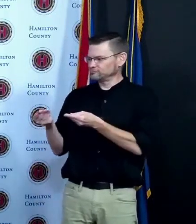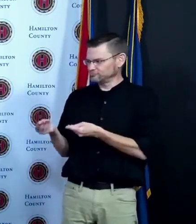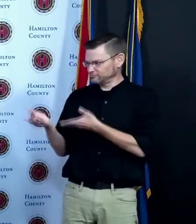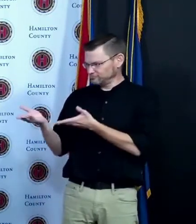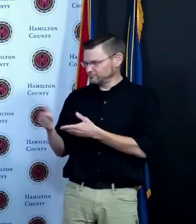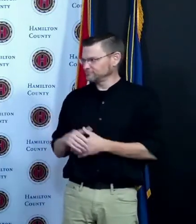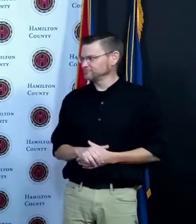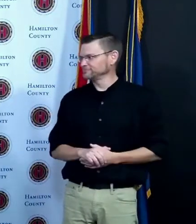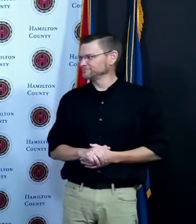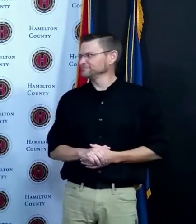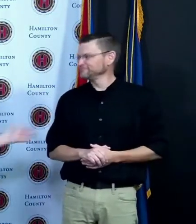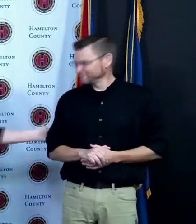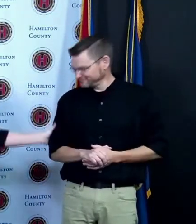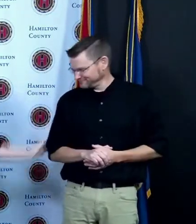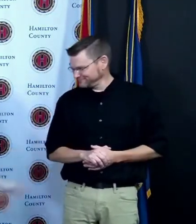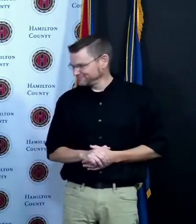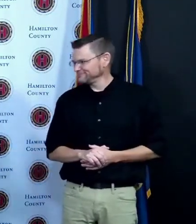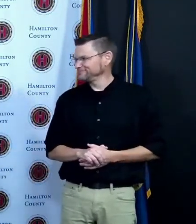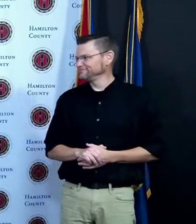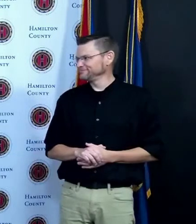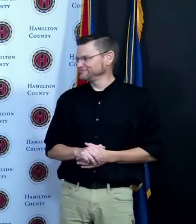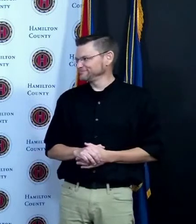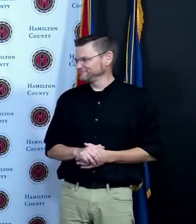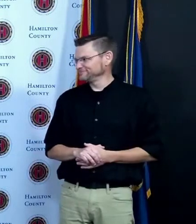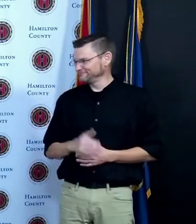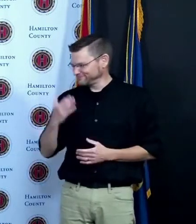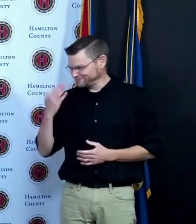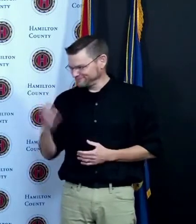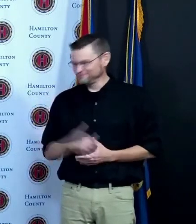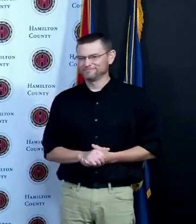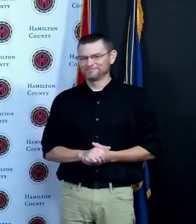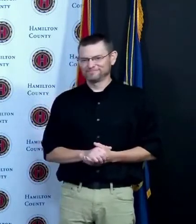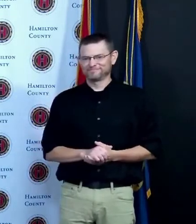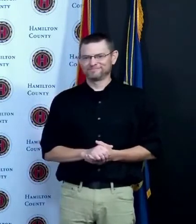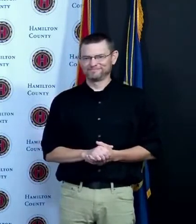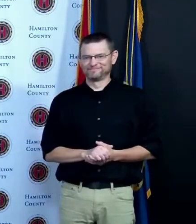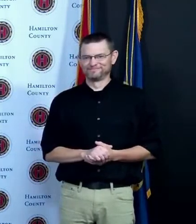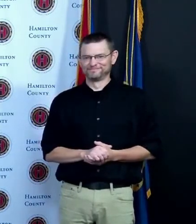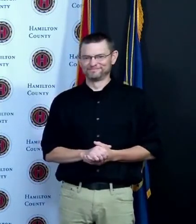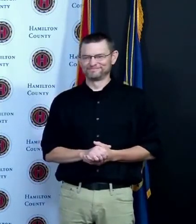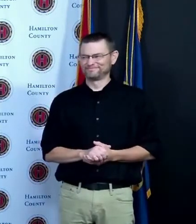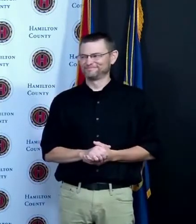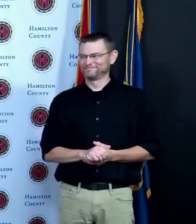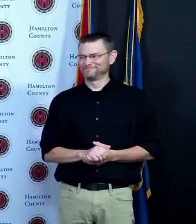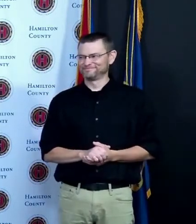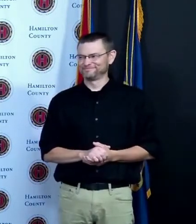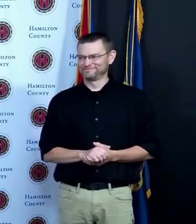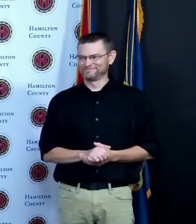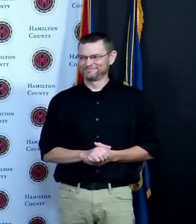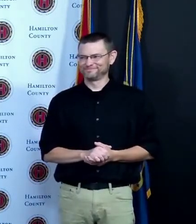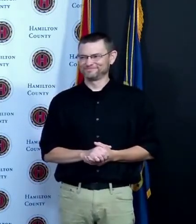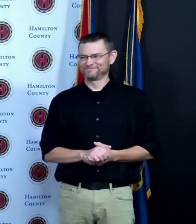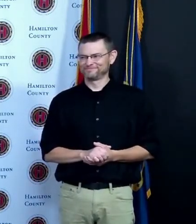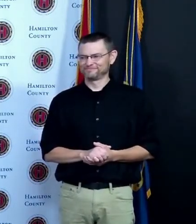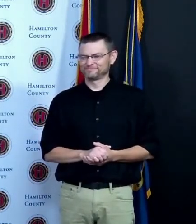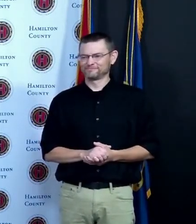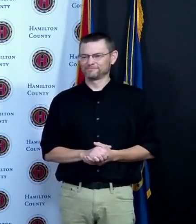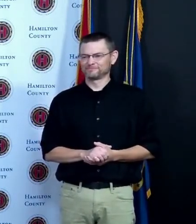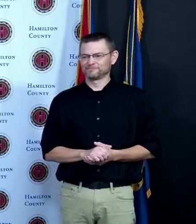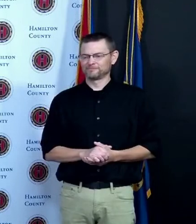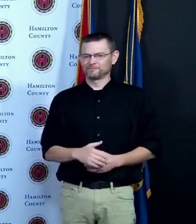thank you thank you thank you yeah all right now we'll get down to business I thought it